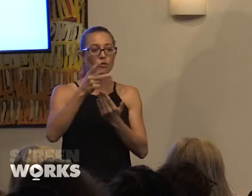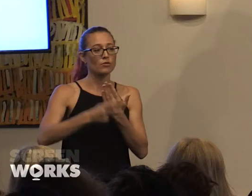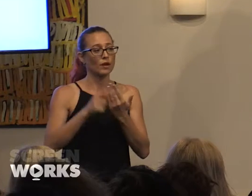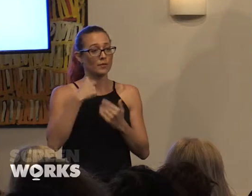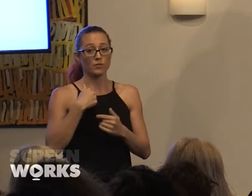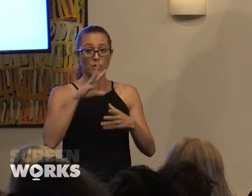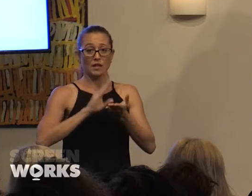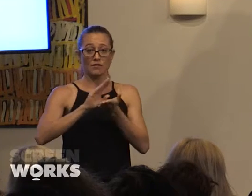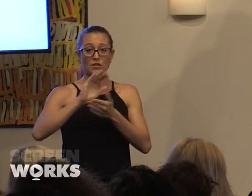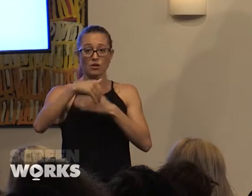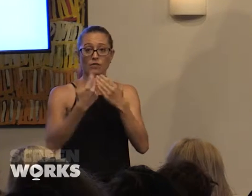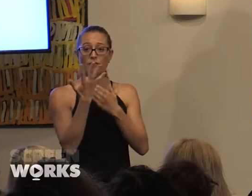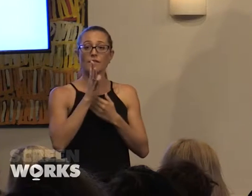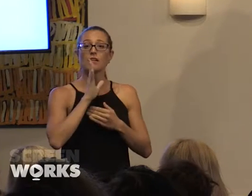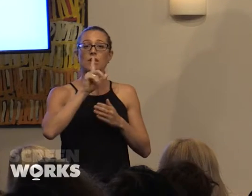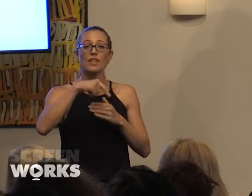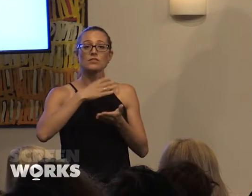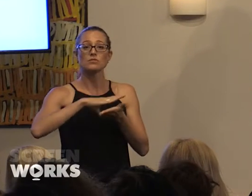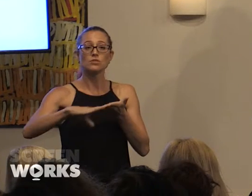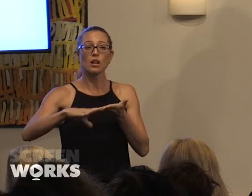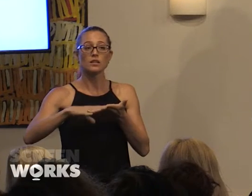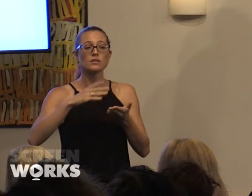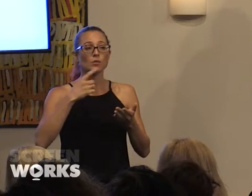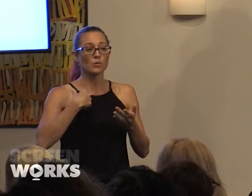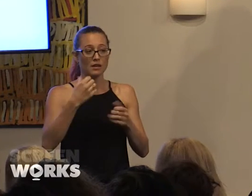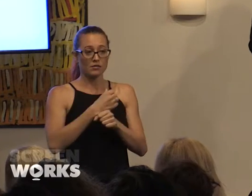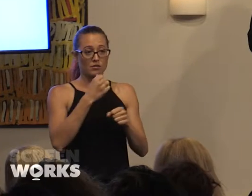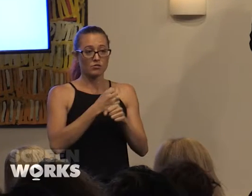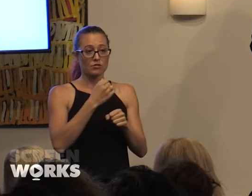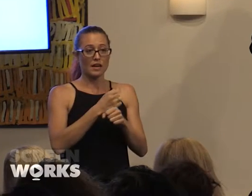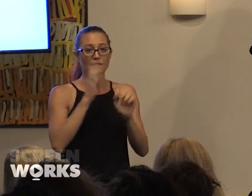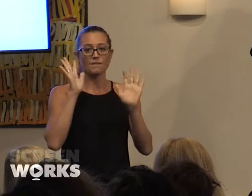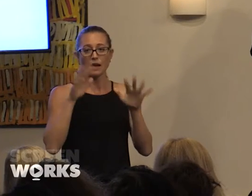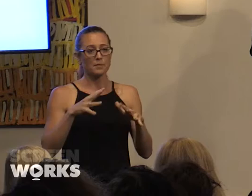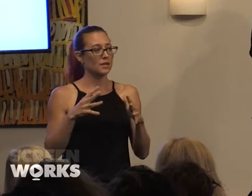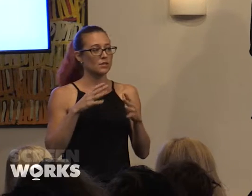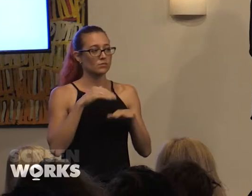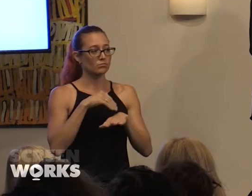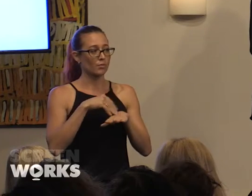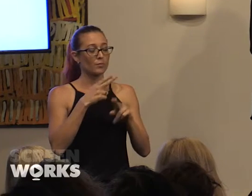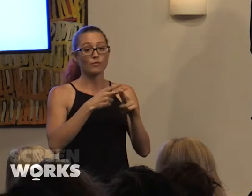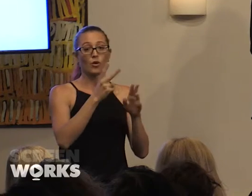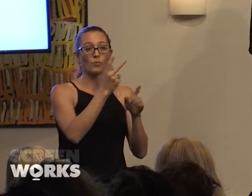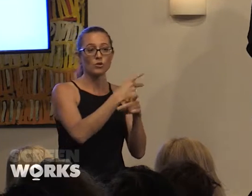invest over $500,000, we have created a fabulous problem for producers in that they need